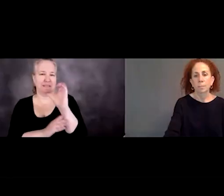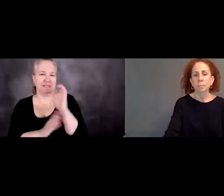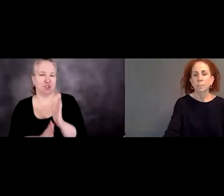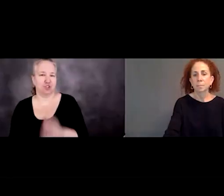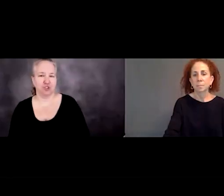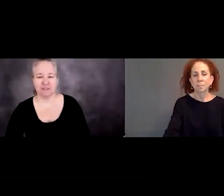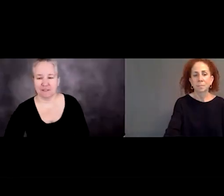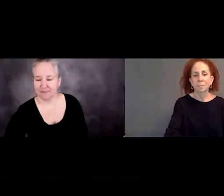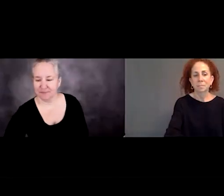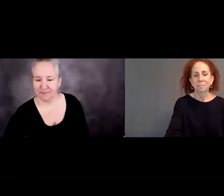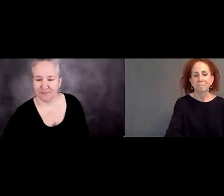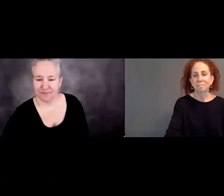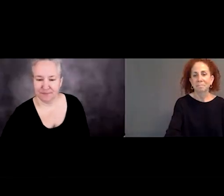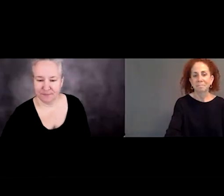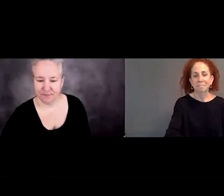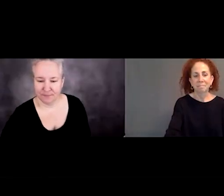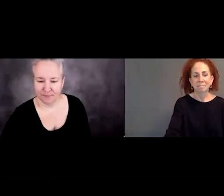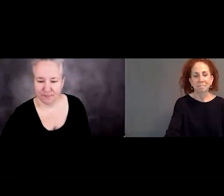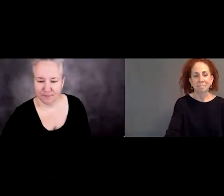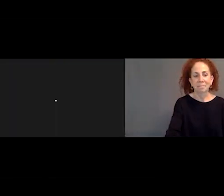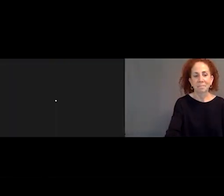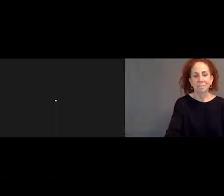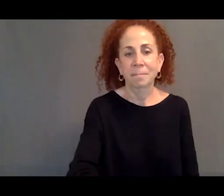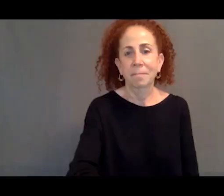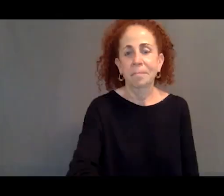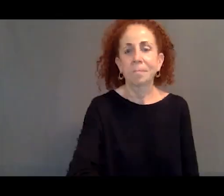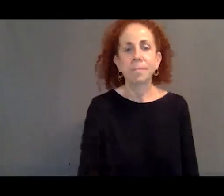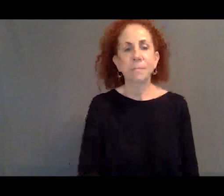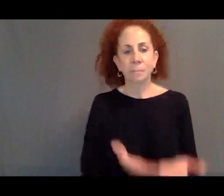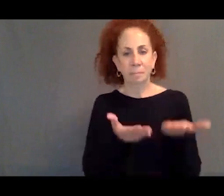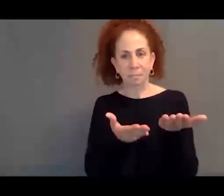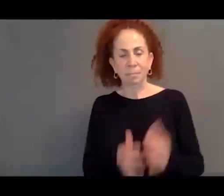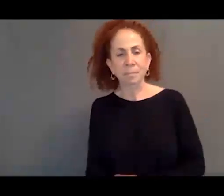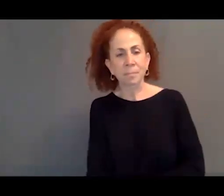And so this is a map of asylum in Germany,